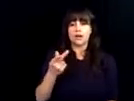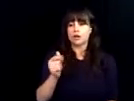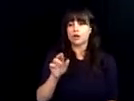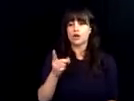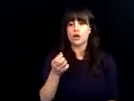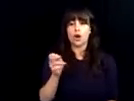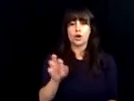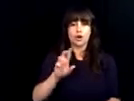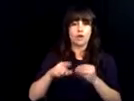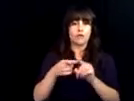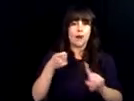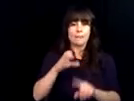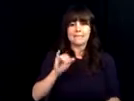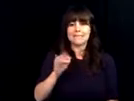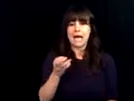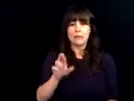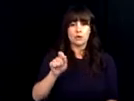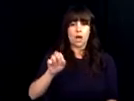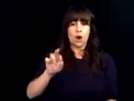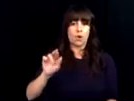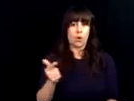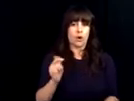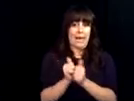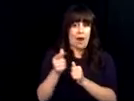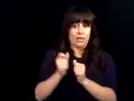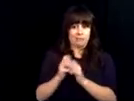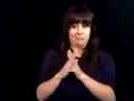robotics and how impactful it was, let's here from Dr.